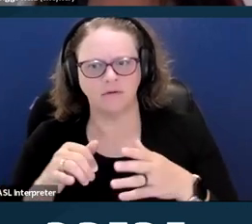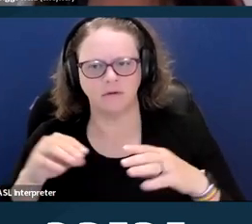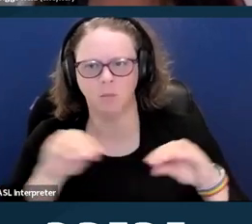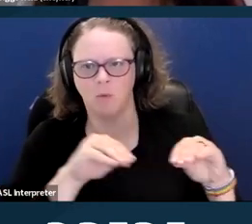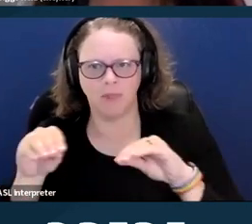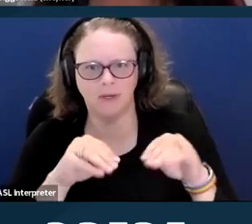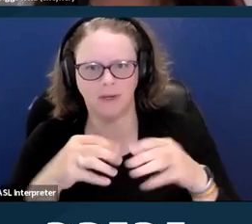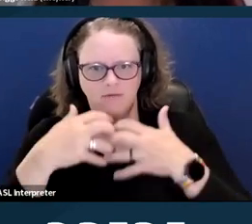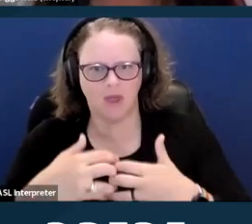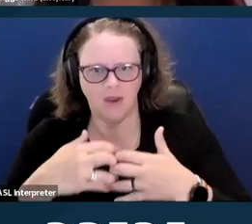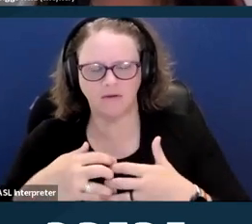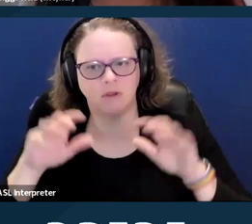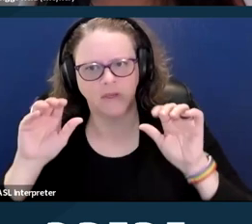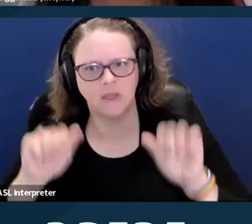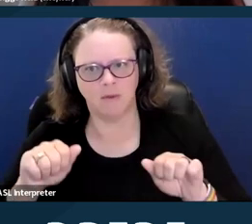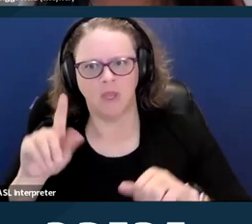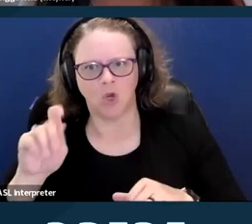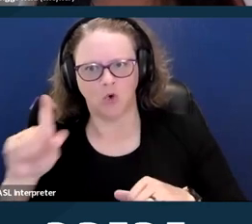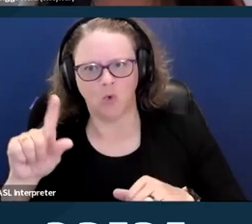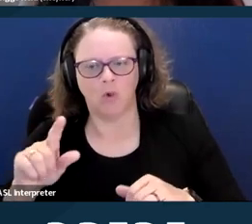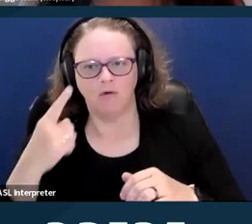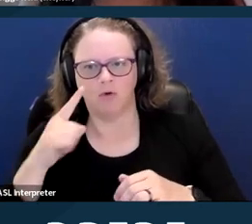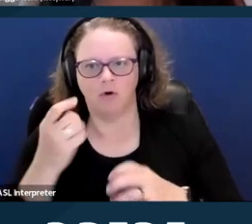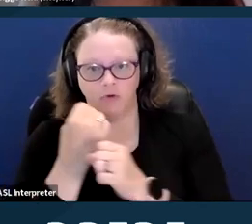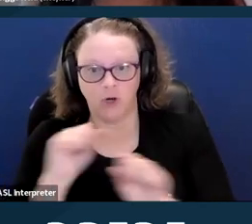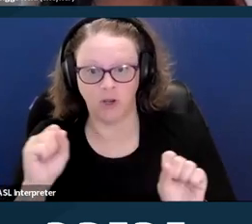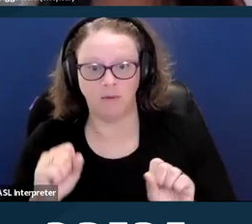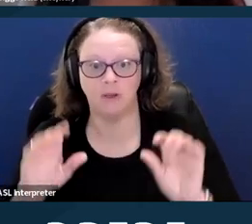So instead use a wheelchair user or person who uses a wheelchair.